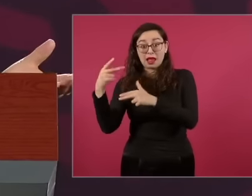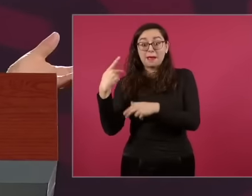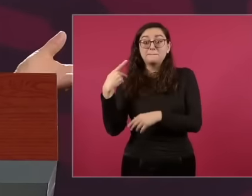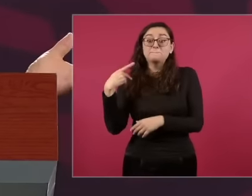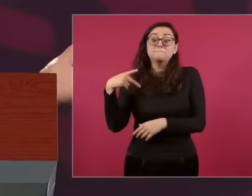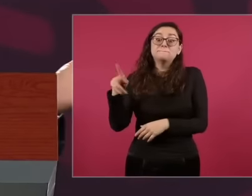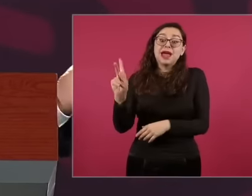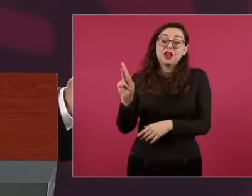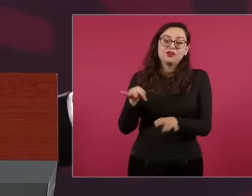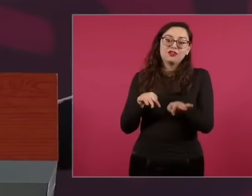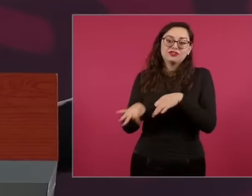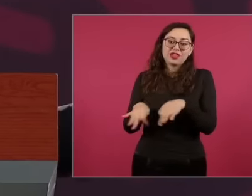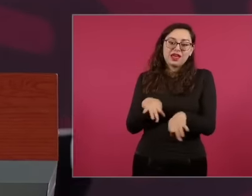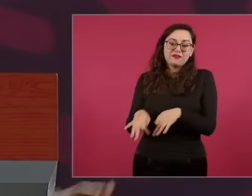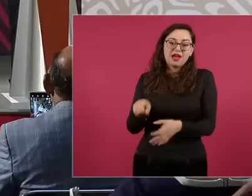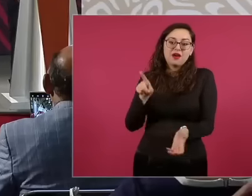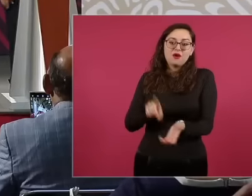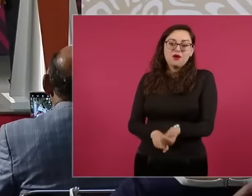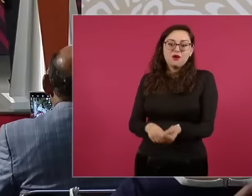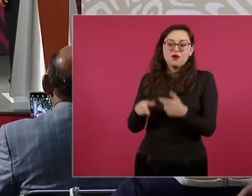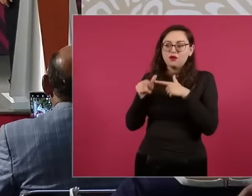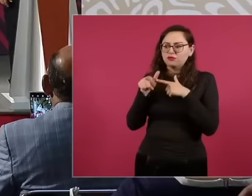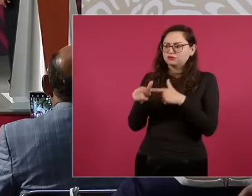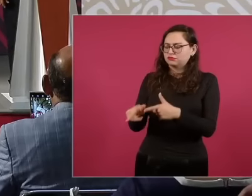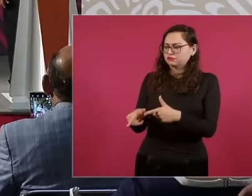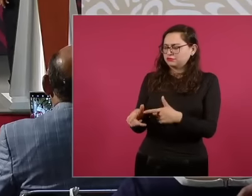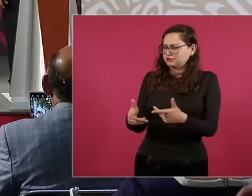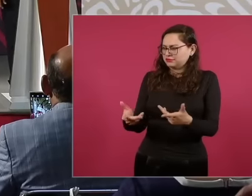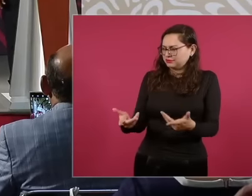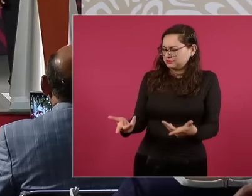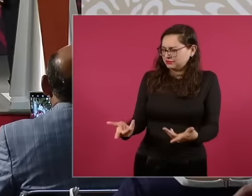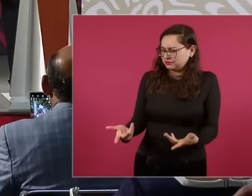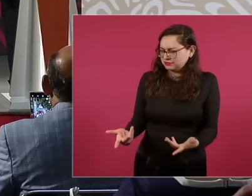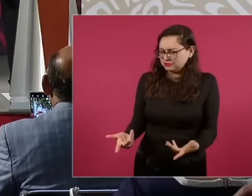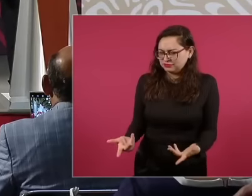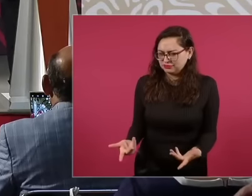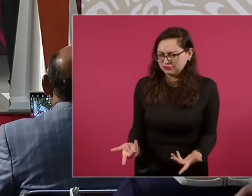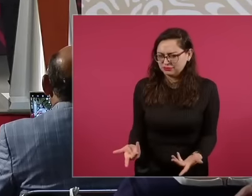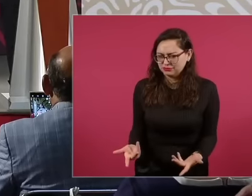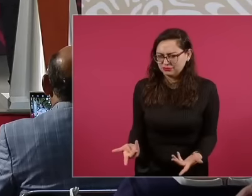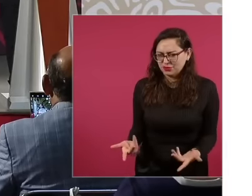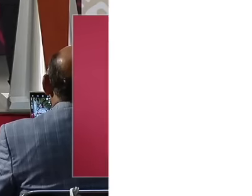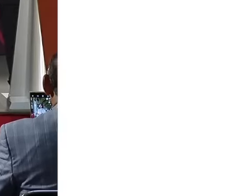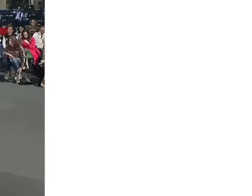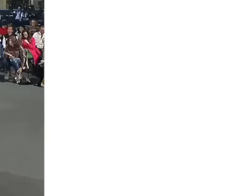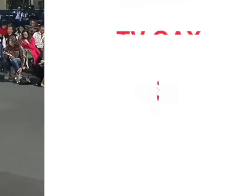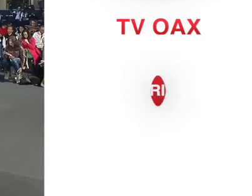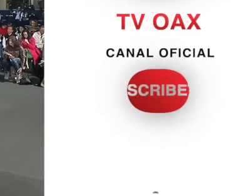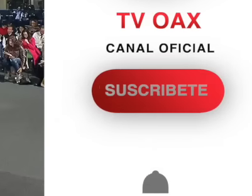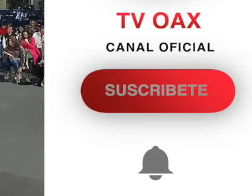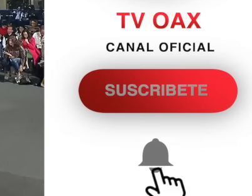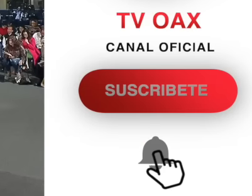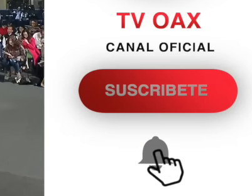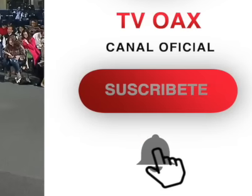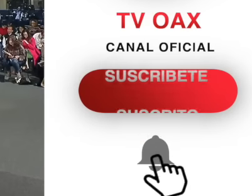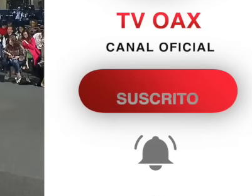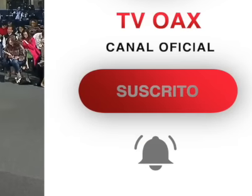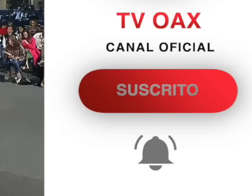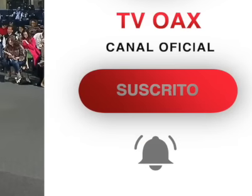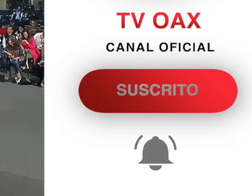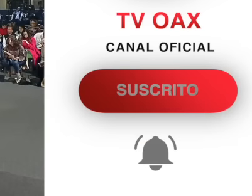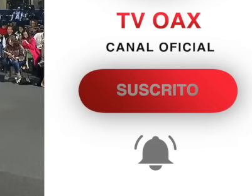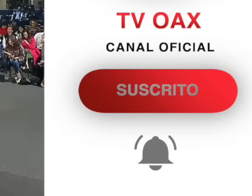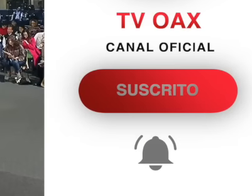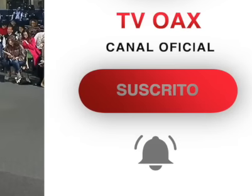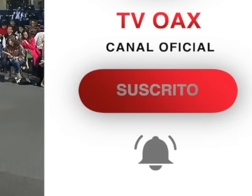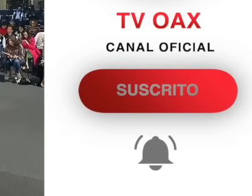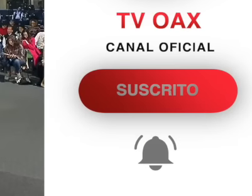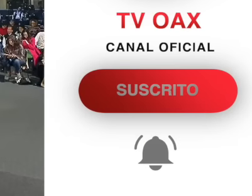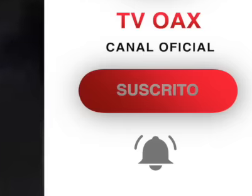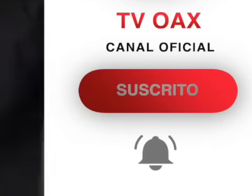judge returns the entire judicial system of Mexico 15 luxury cars he did not advance to an